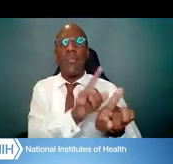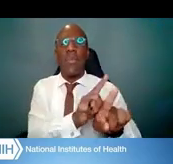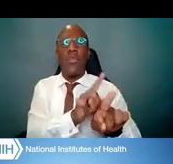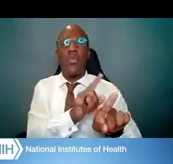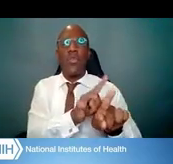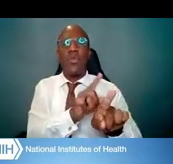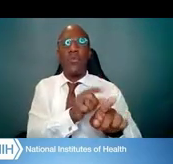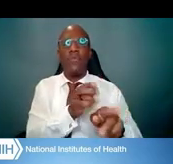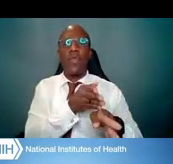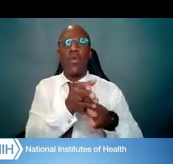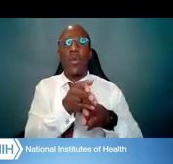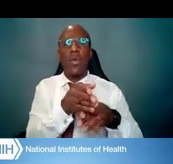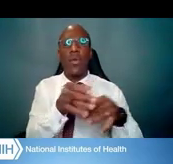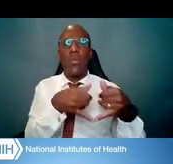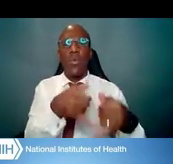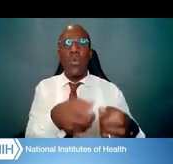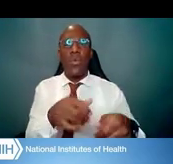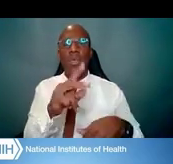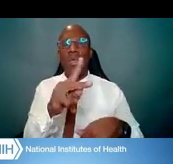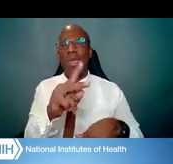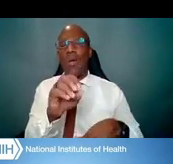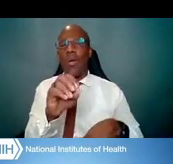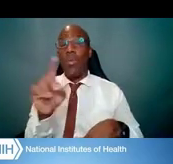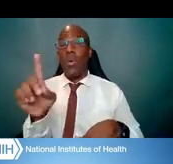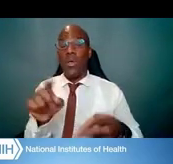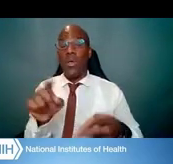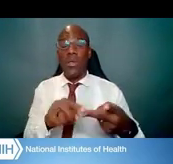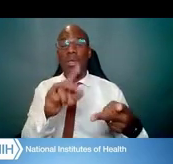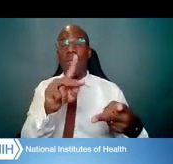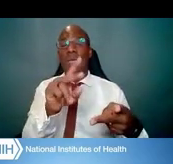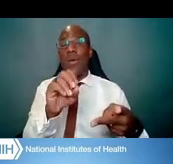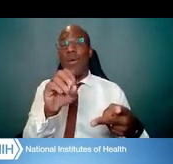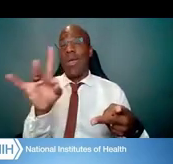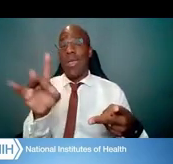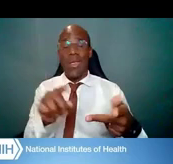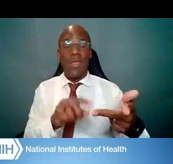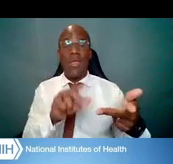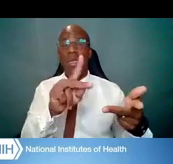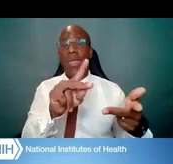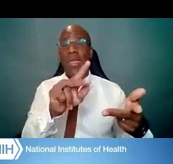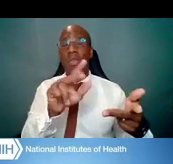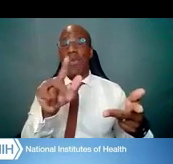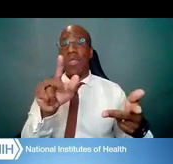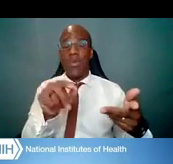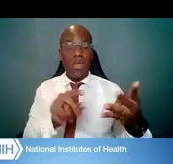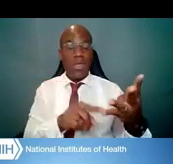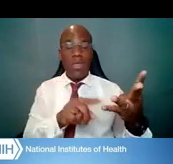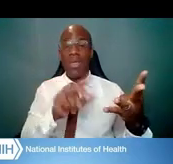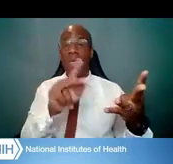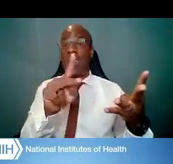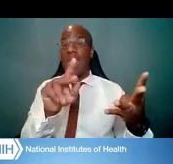The K01, the K08, the K23, we also have a K25, which is a quantitative award.